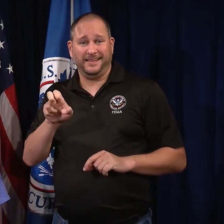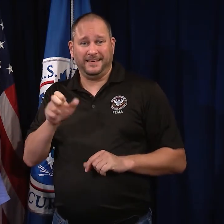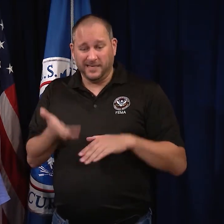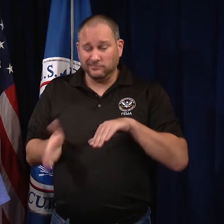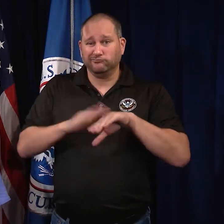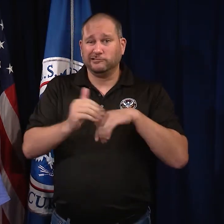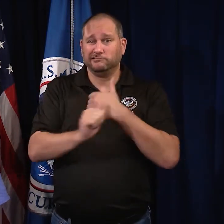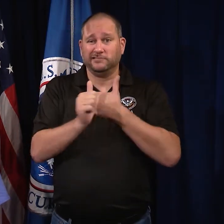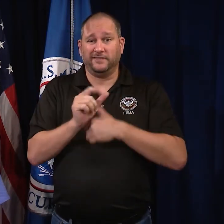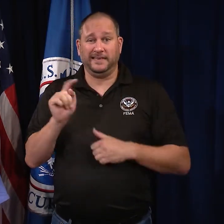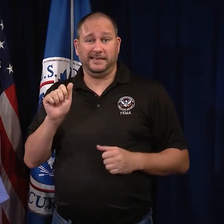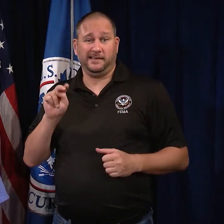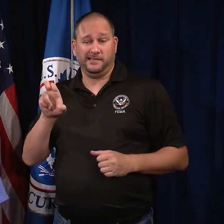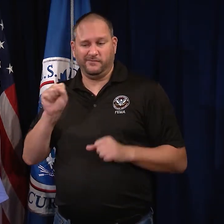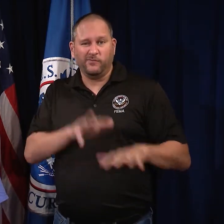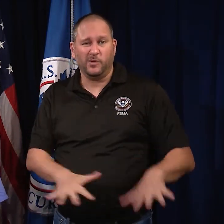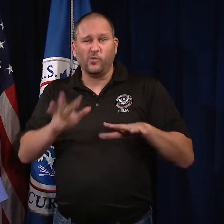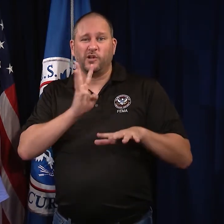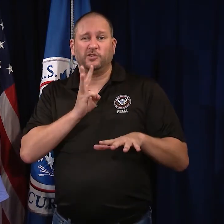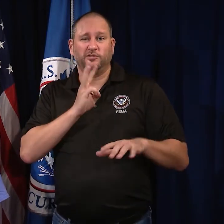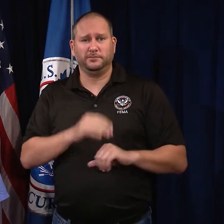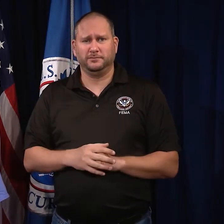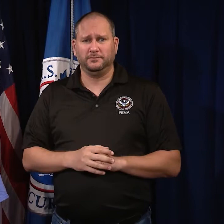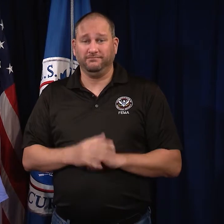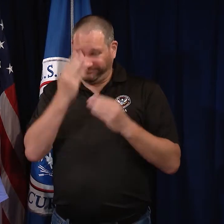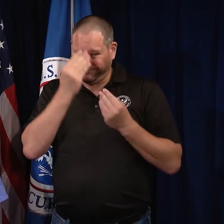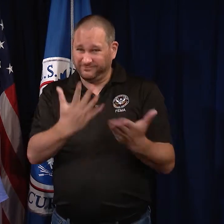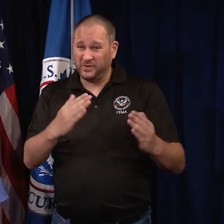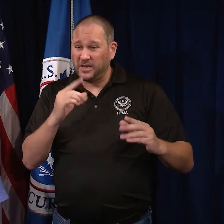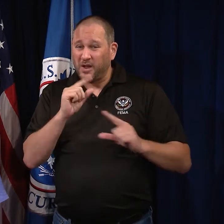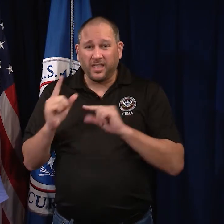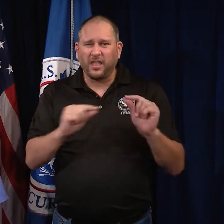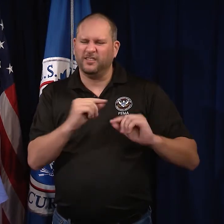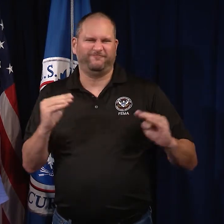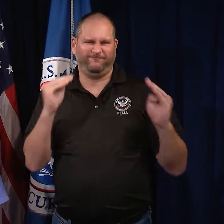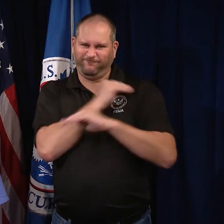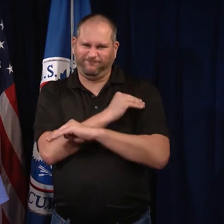and an increased risk of tetanus from floodwater. Both rumors are false.